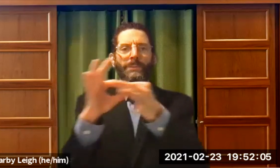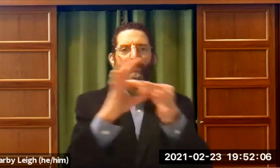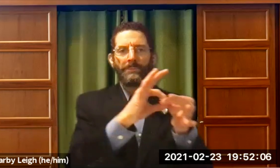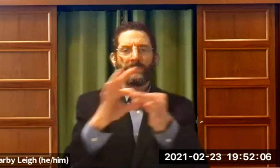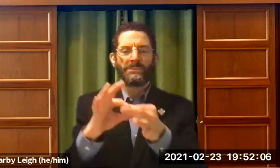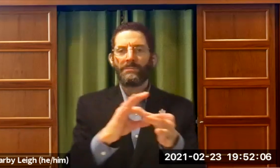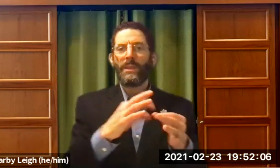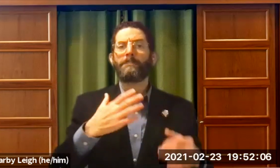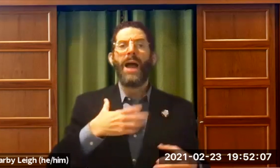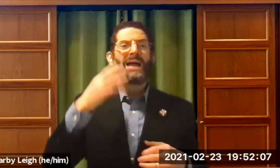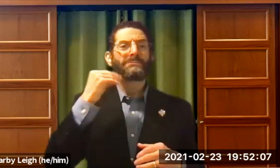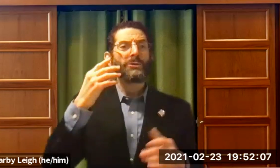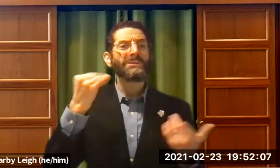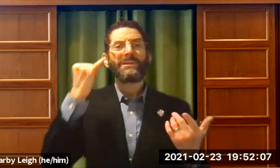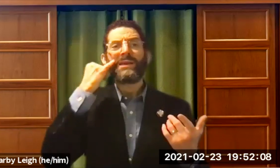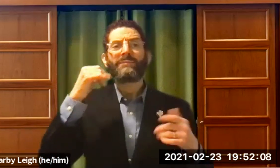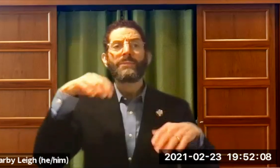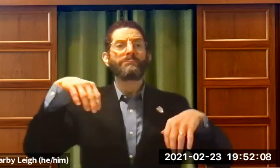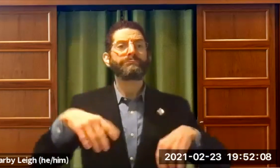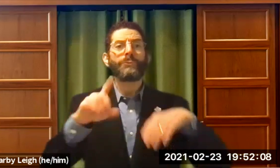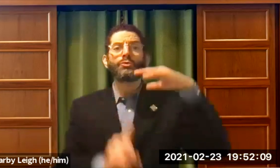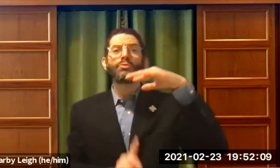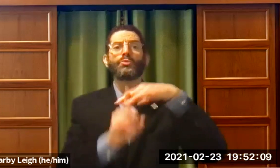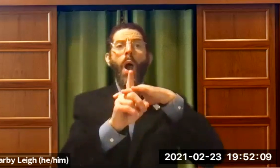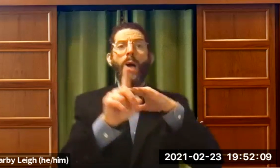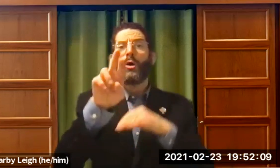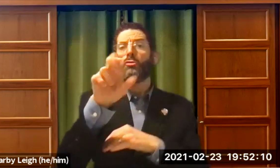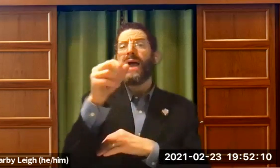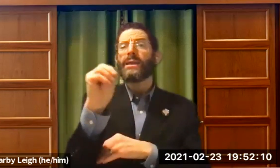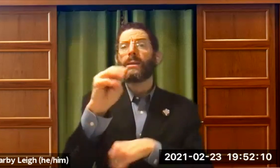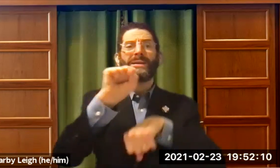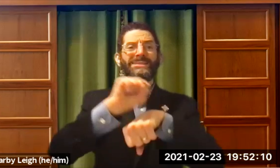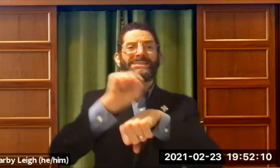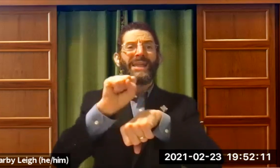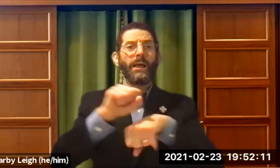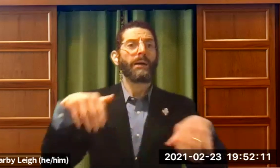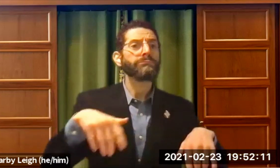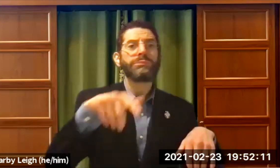individual and establish a relationship. You can't just show